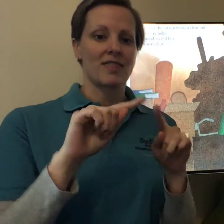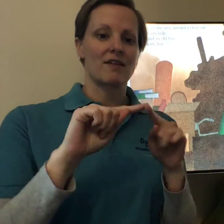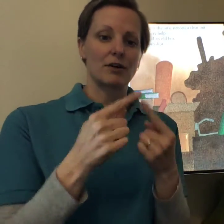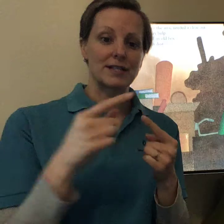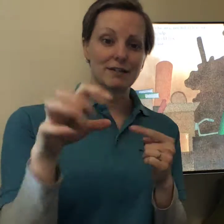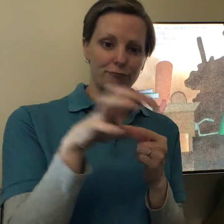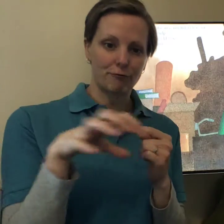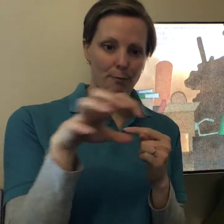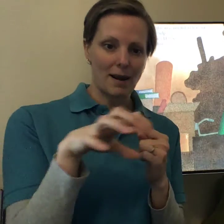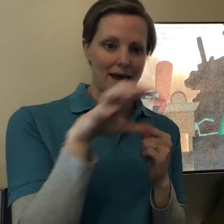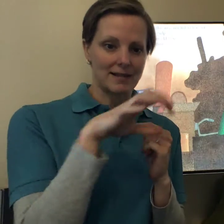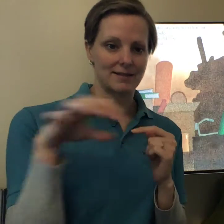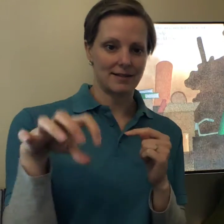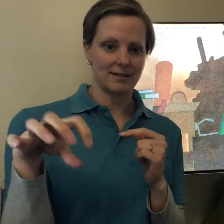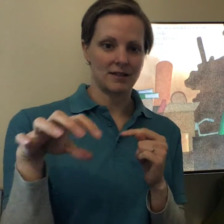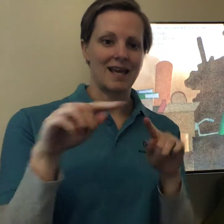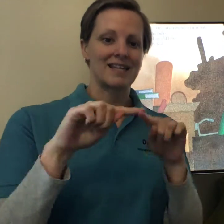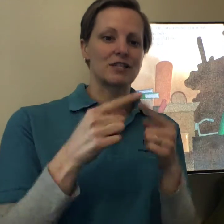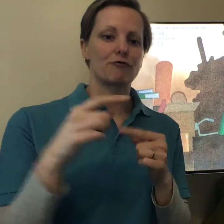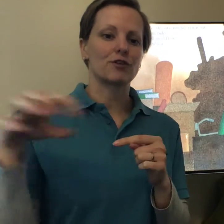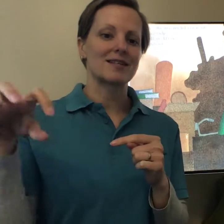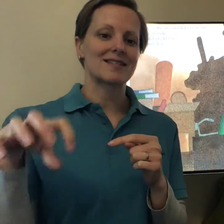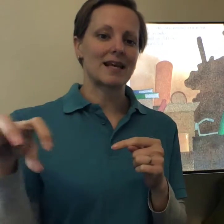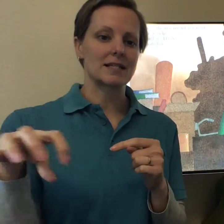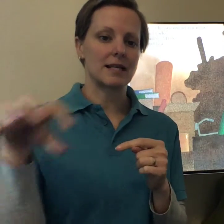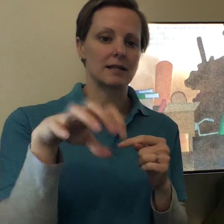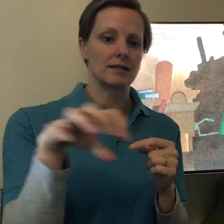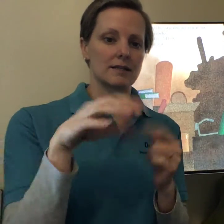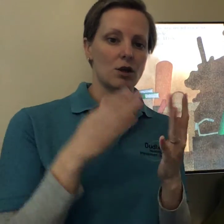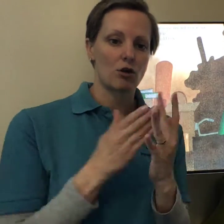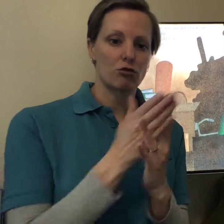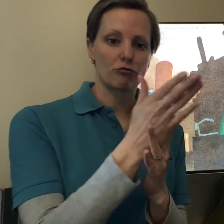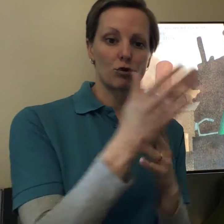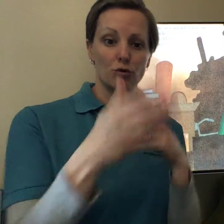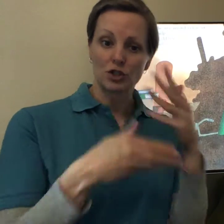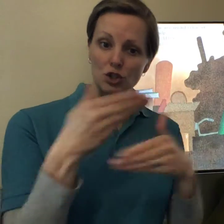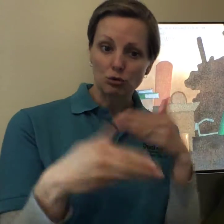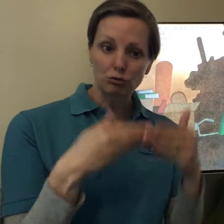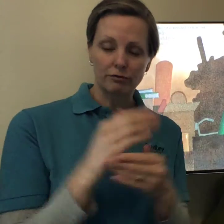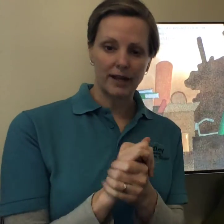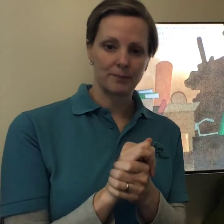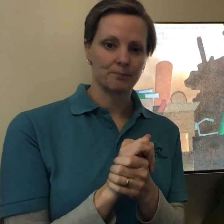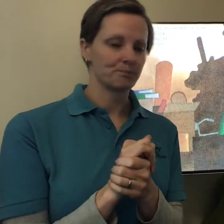There are different places. Different settings through the story.